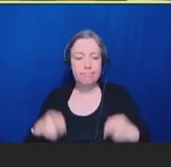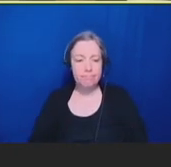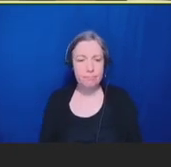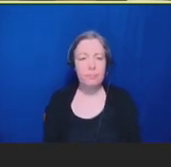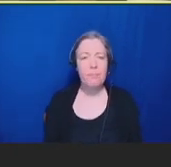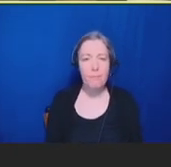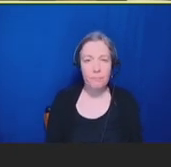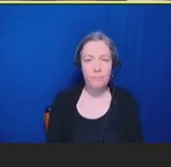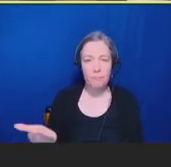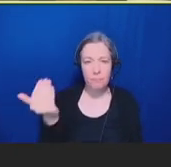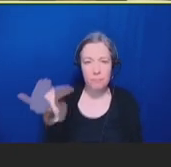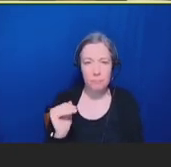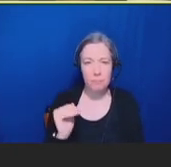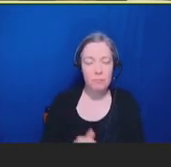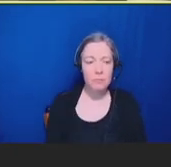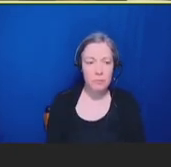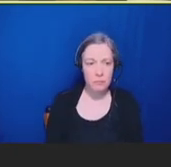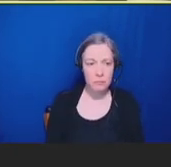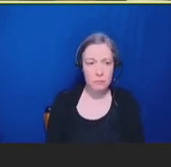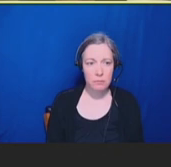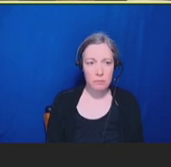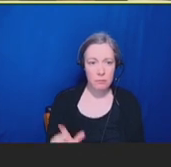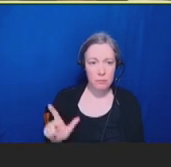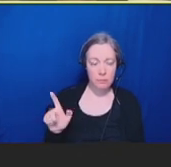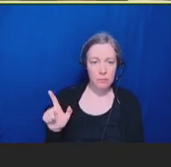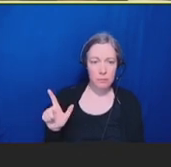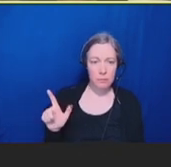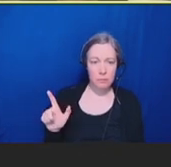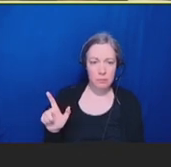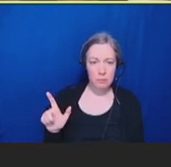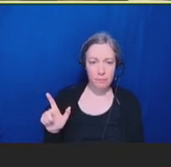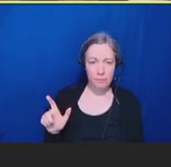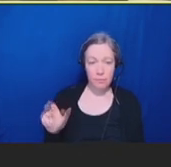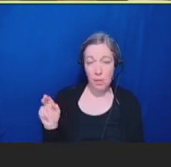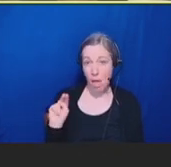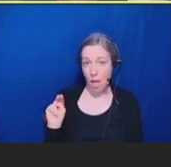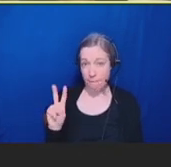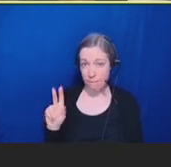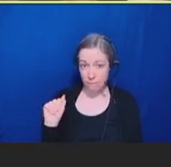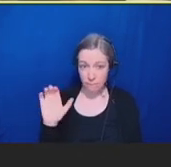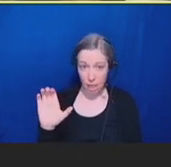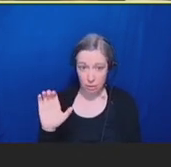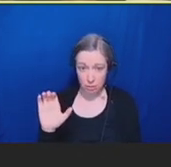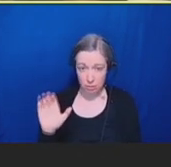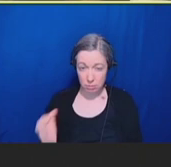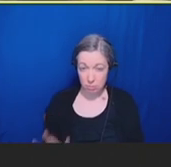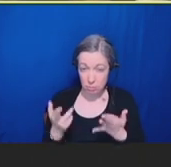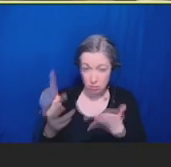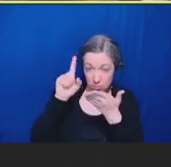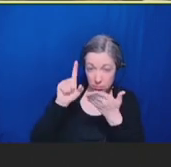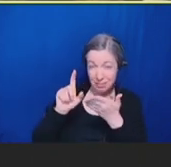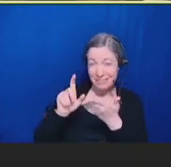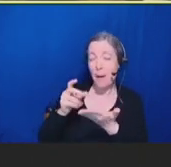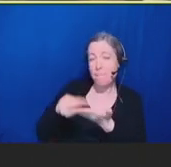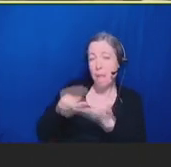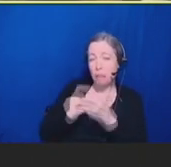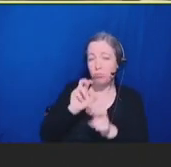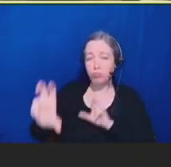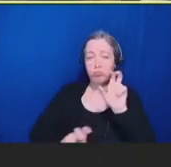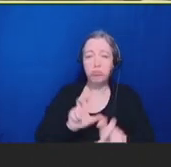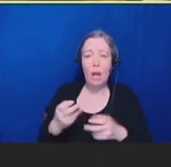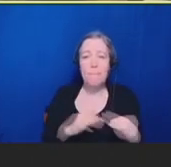Twenty-one, NVAC recommends investing in methods that can rapidly identify and monitor adverse